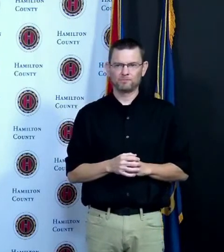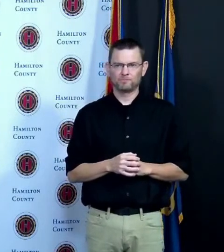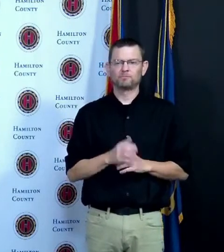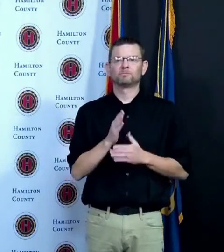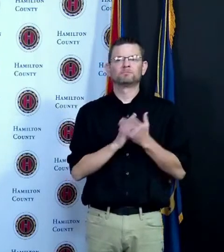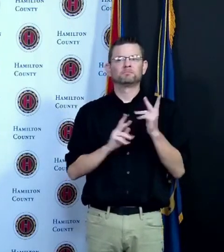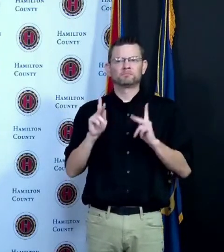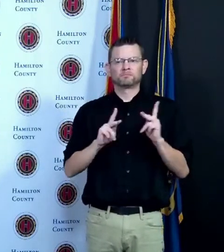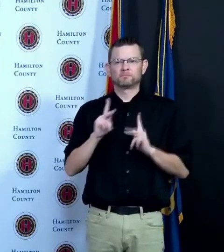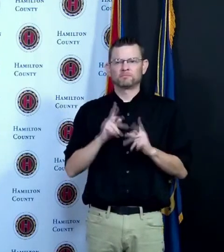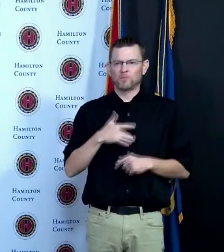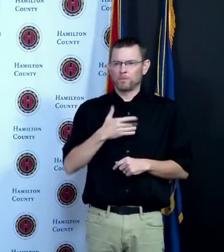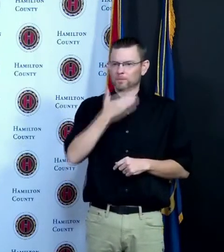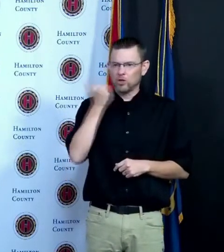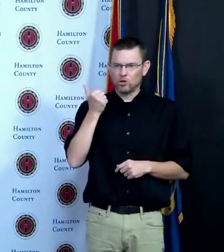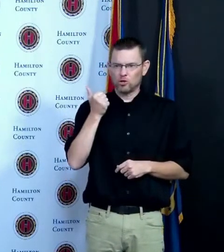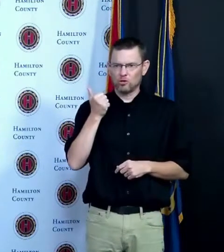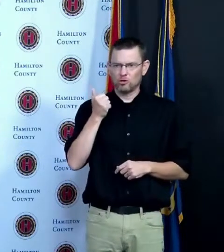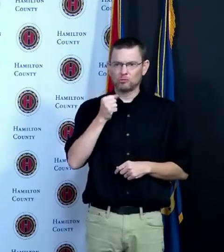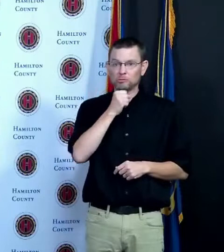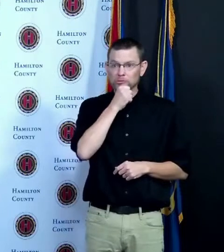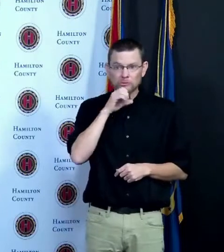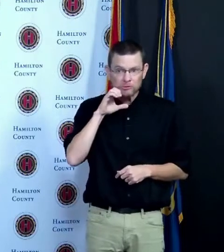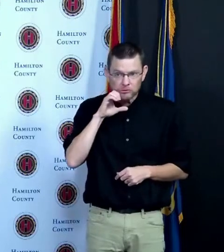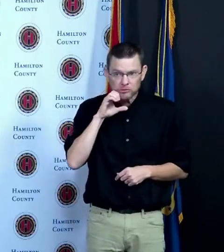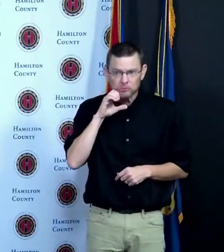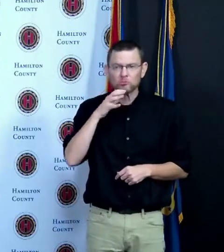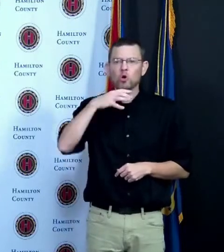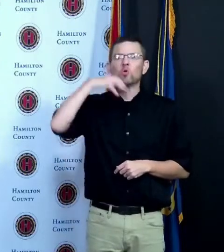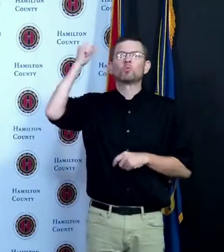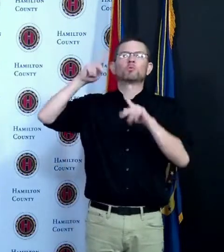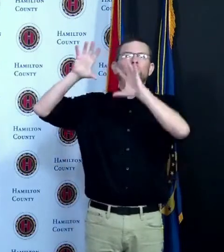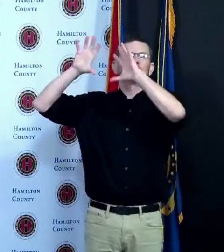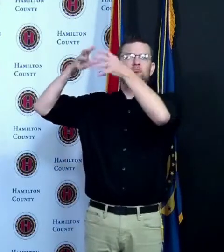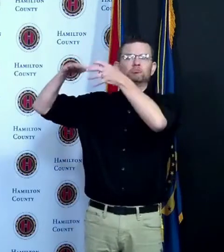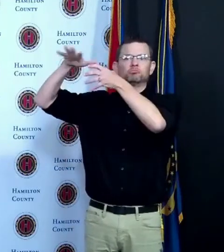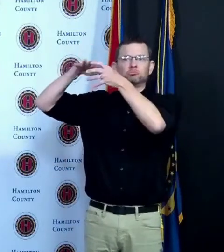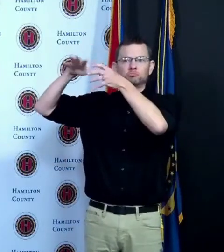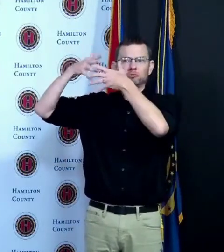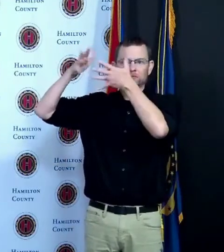got vaccinated kind of waiting their turn Greg has a chart that he's going to share today